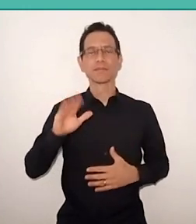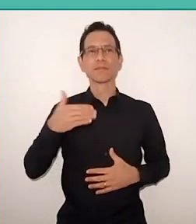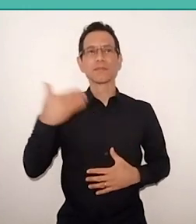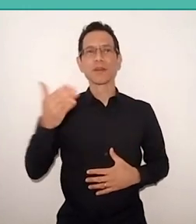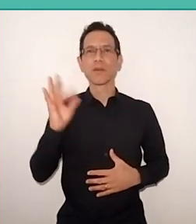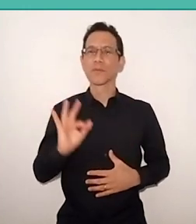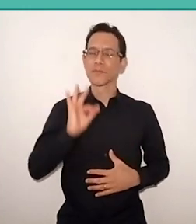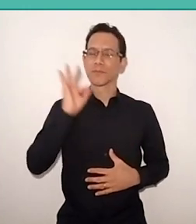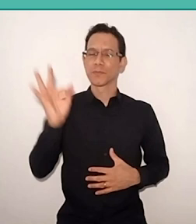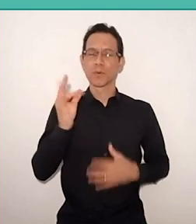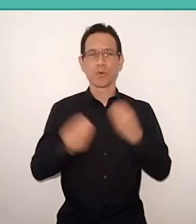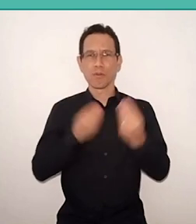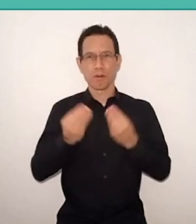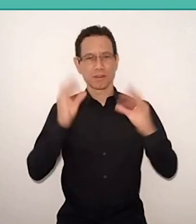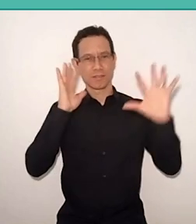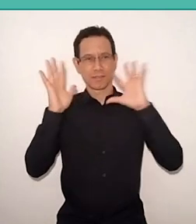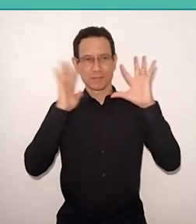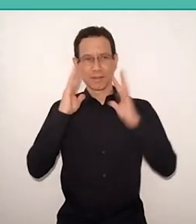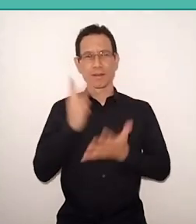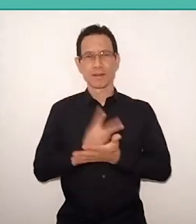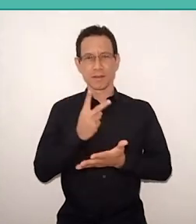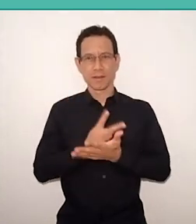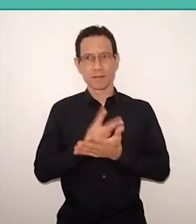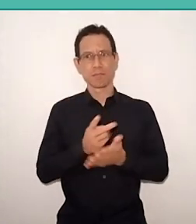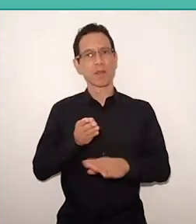we always imagine the issue of access, democratization,